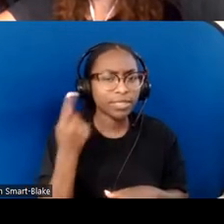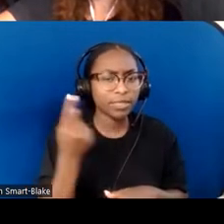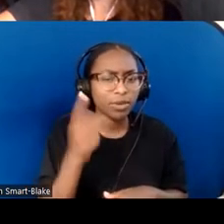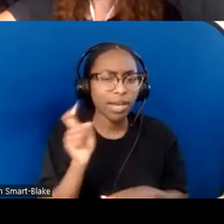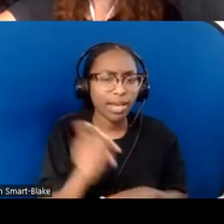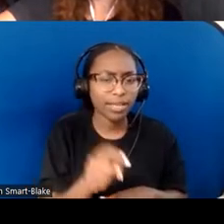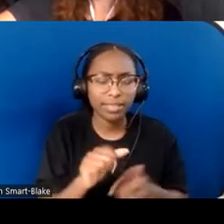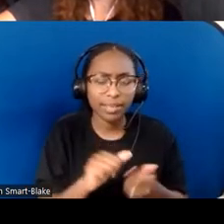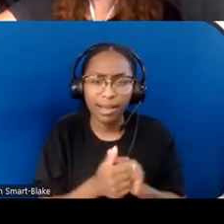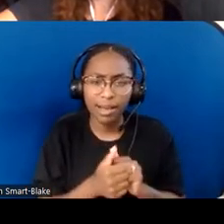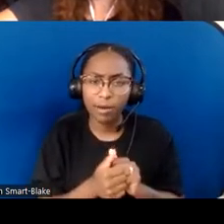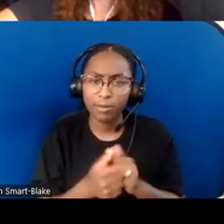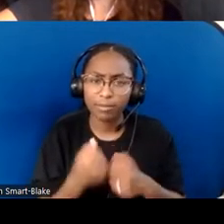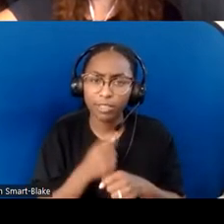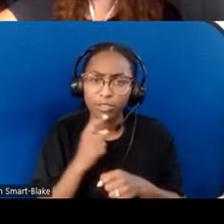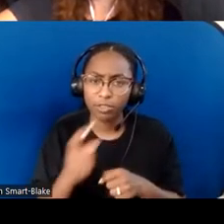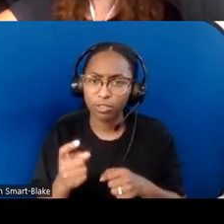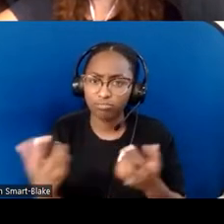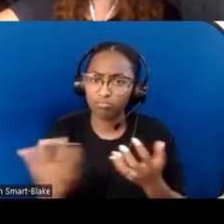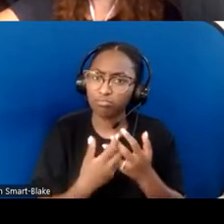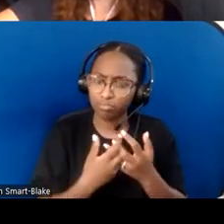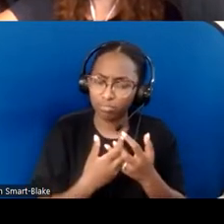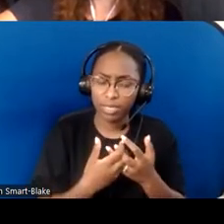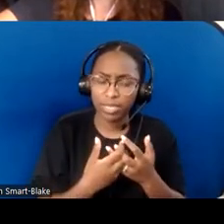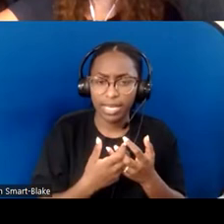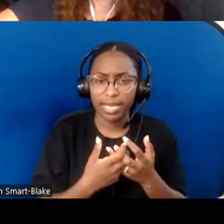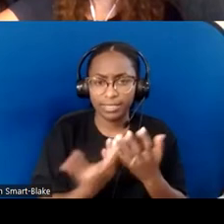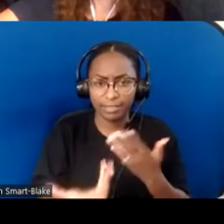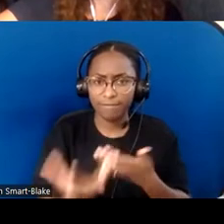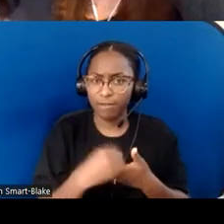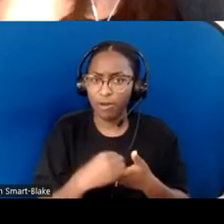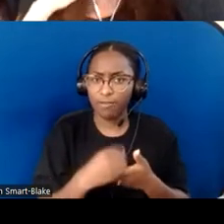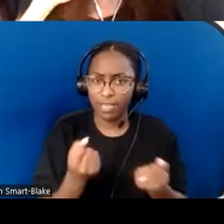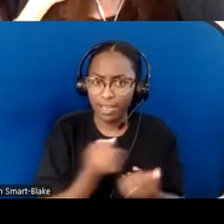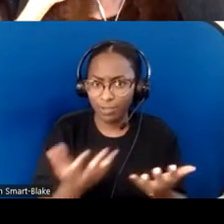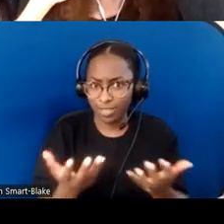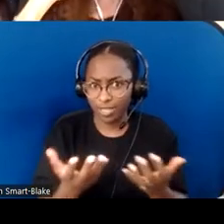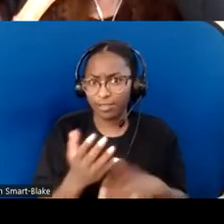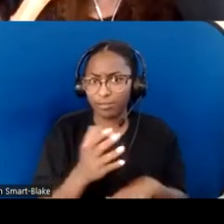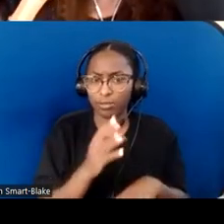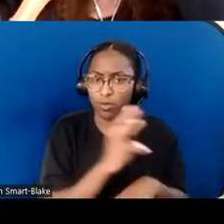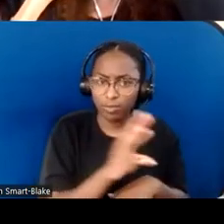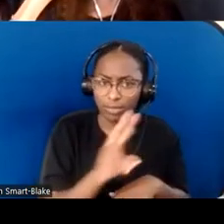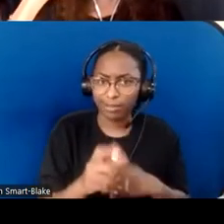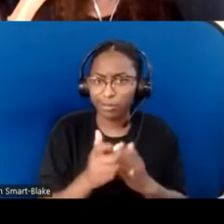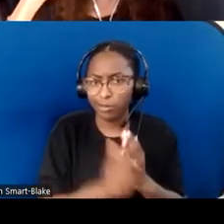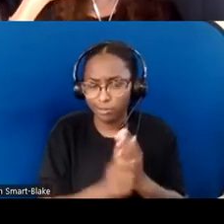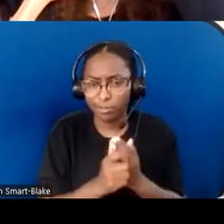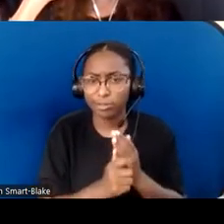from the website, throughout the church. Another piece of this— this is a different track—